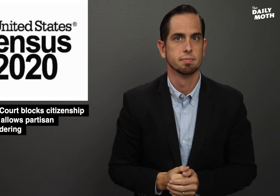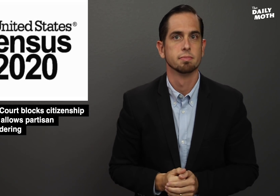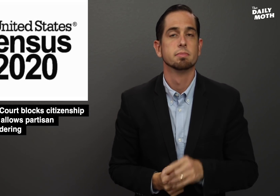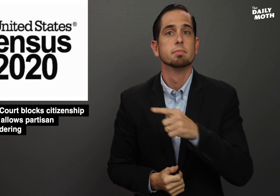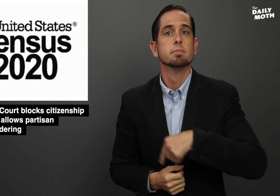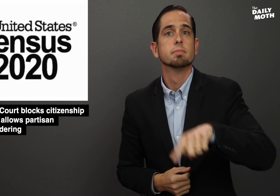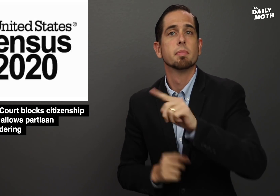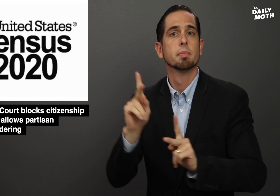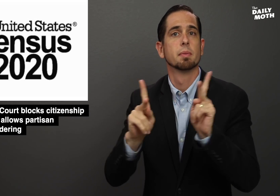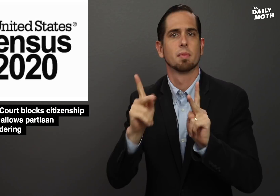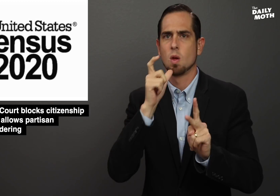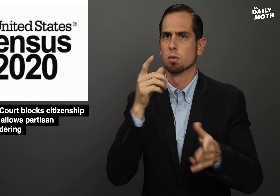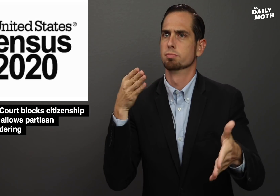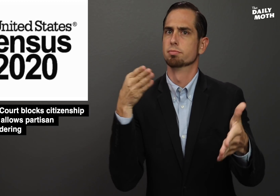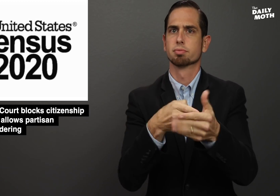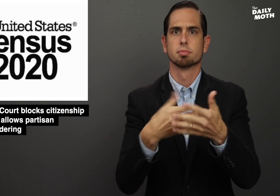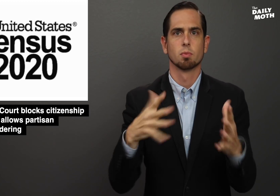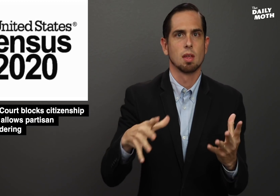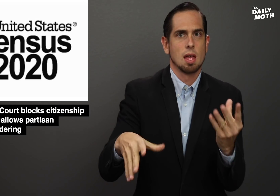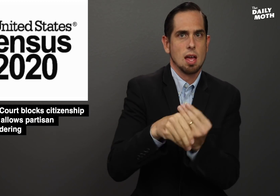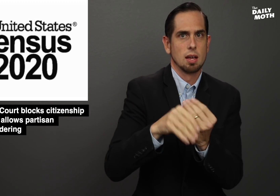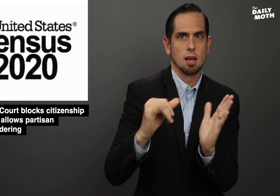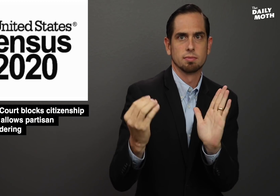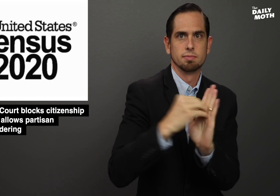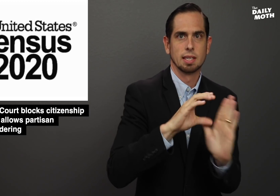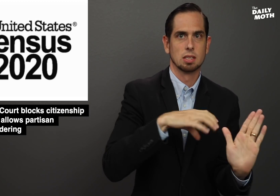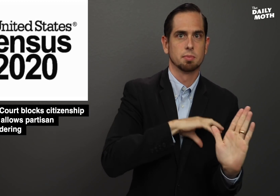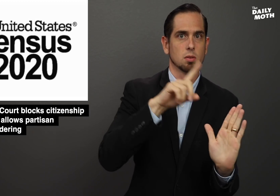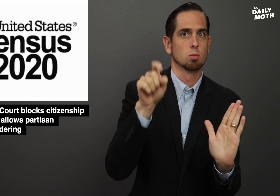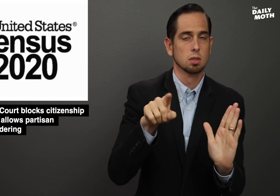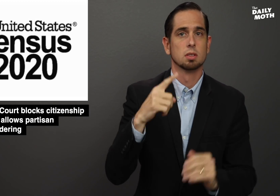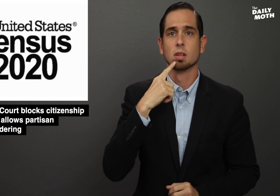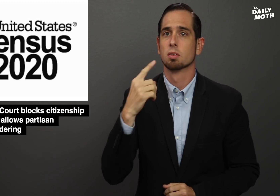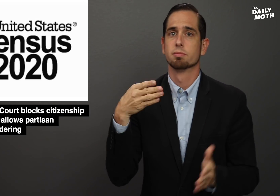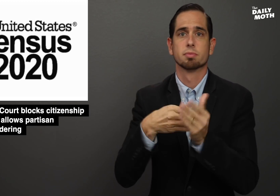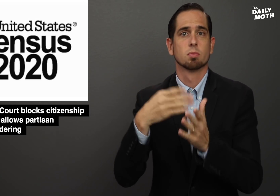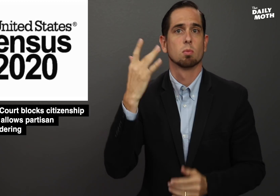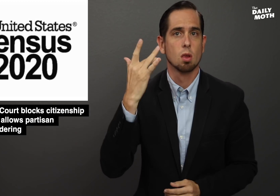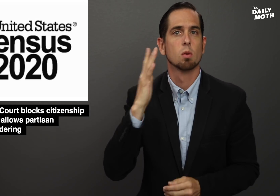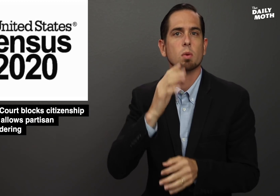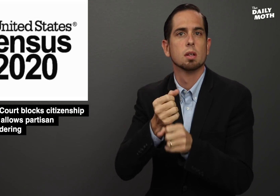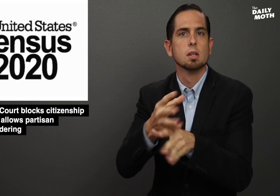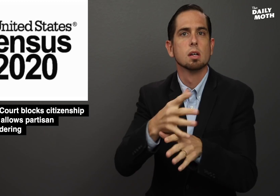Those opposed to the citizenship question say it will cause